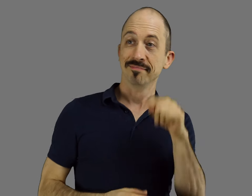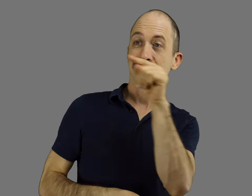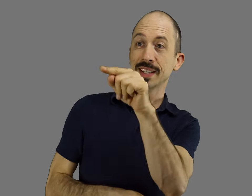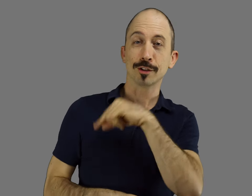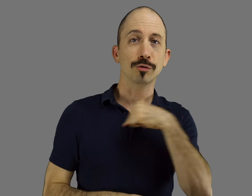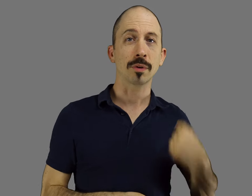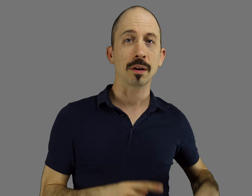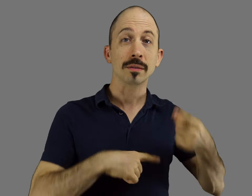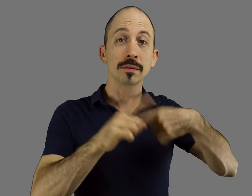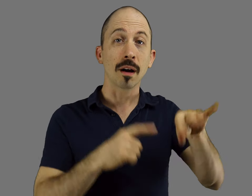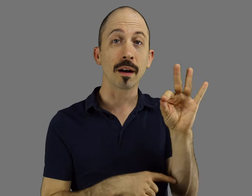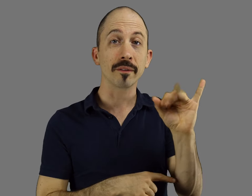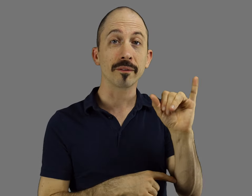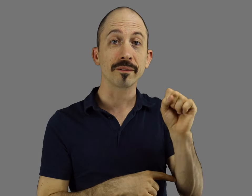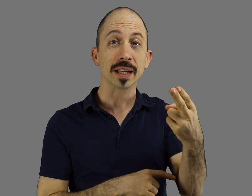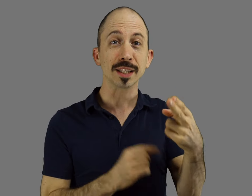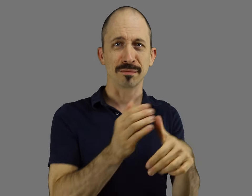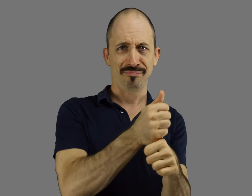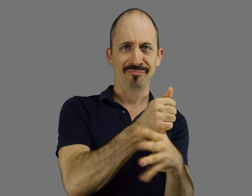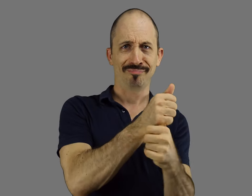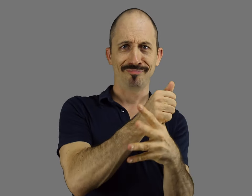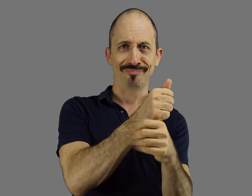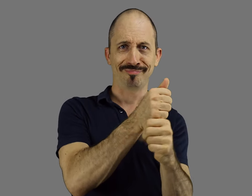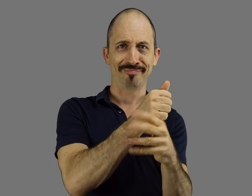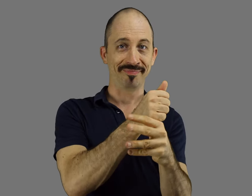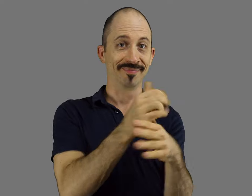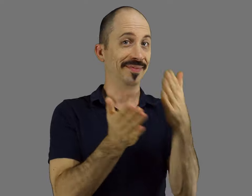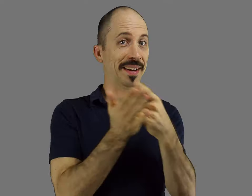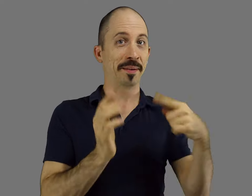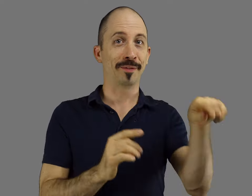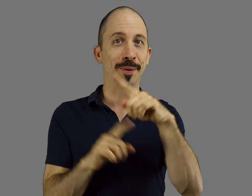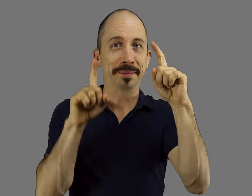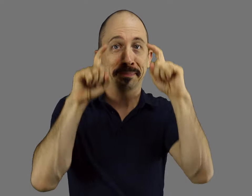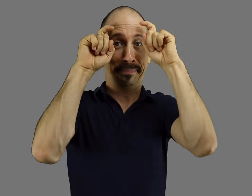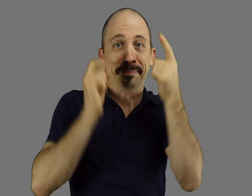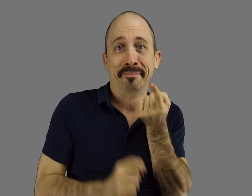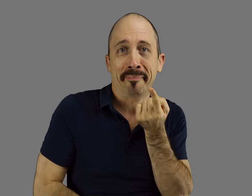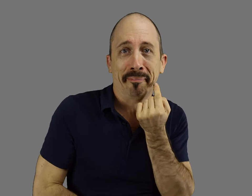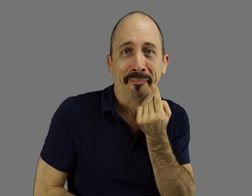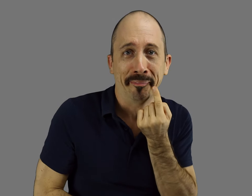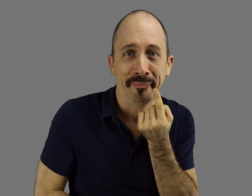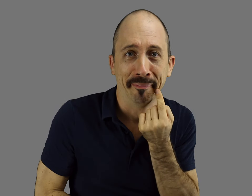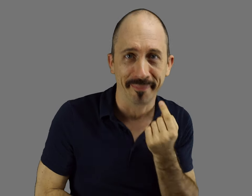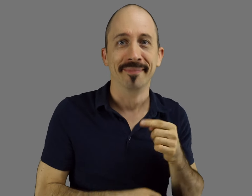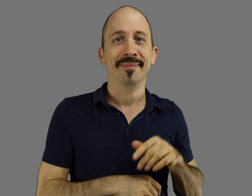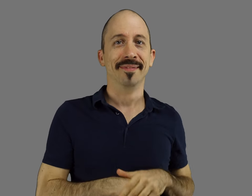In China, the sign for fish is (ASL phonology: resembles scatological function) Some of you might raise your eyebrows and get the giggles.